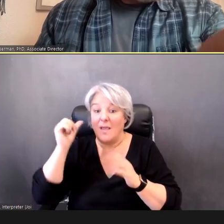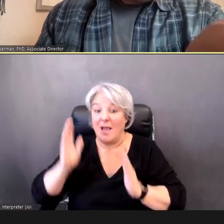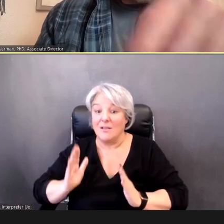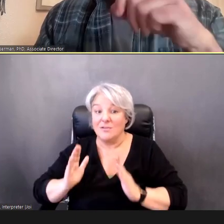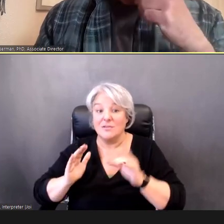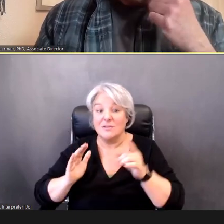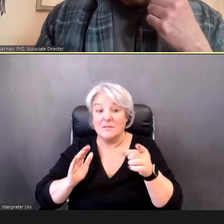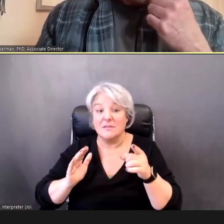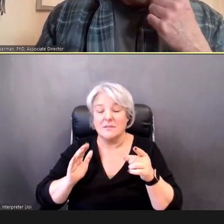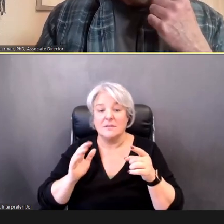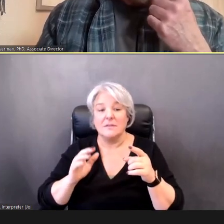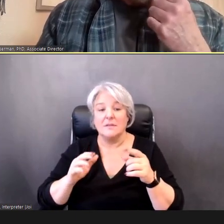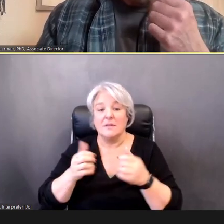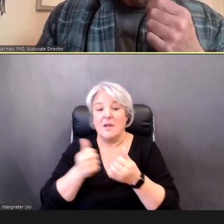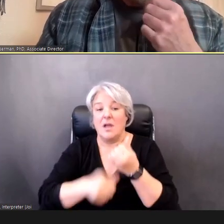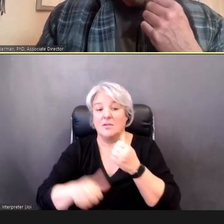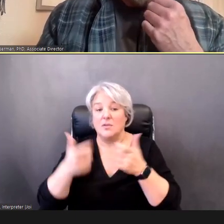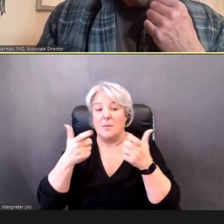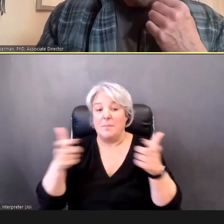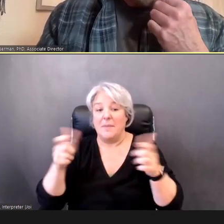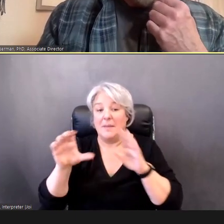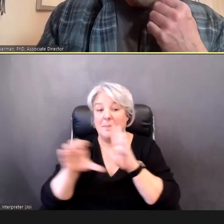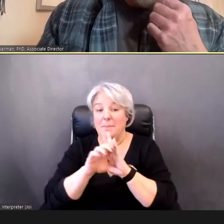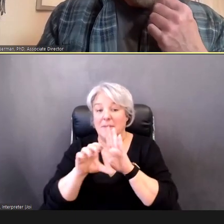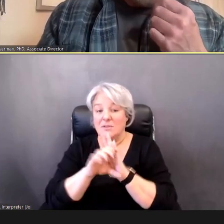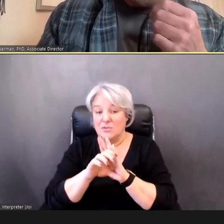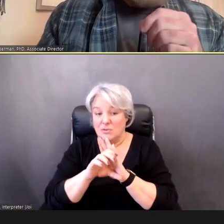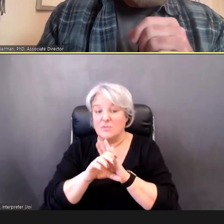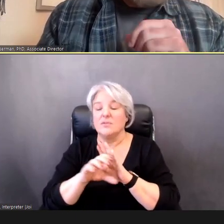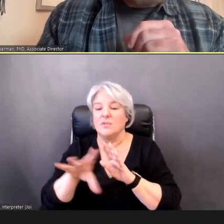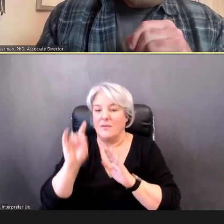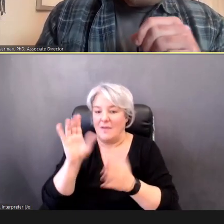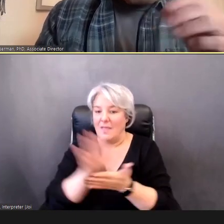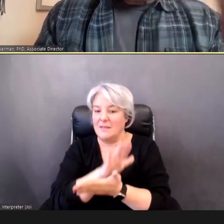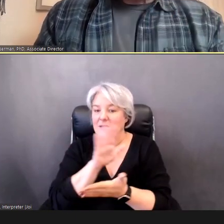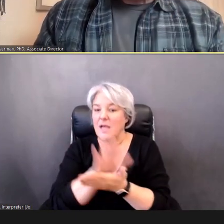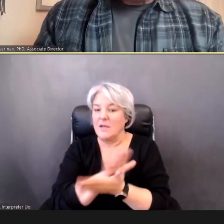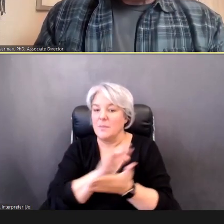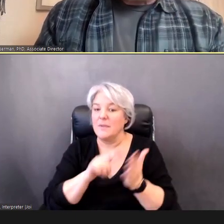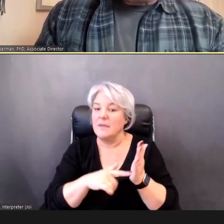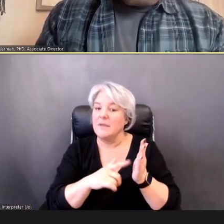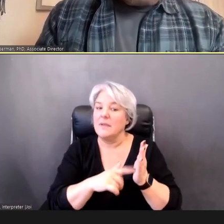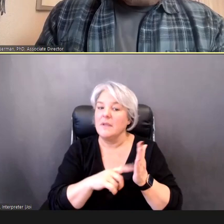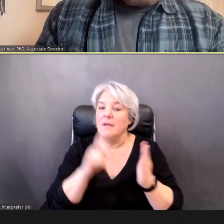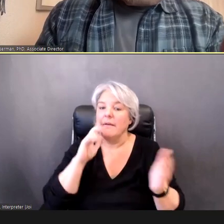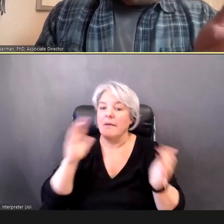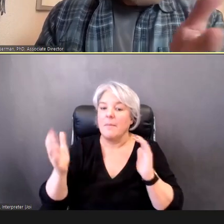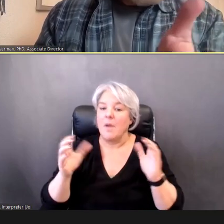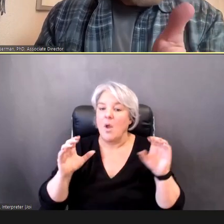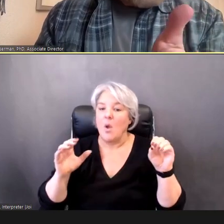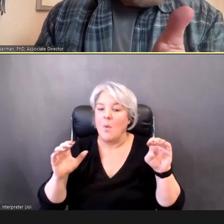is where you would find that document, comparing OAE, and PureTone, that I mentioned a moment ago. DR.